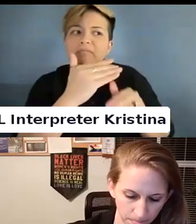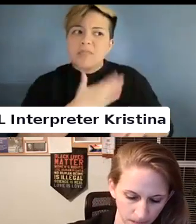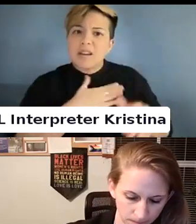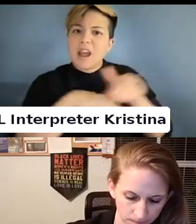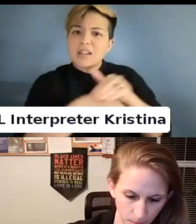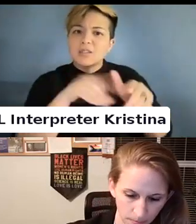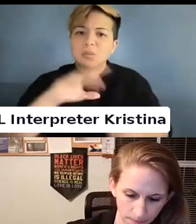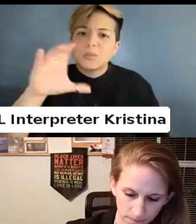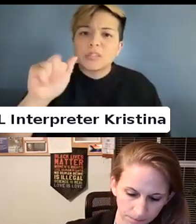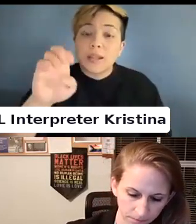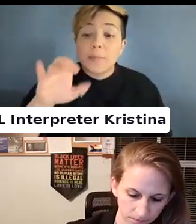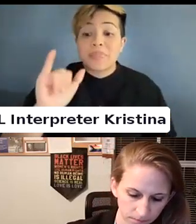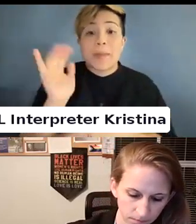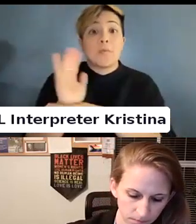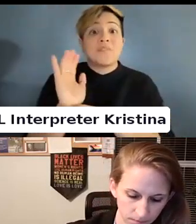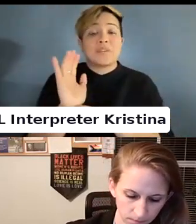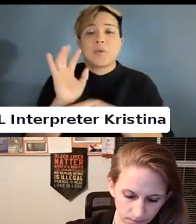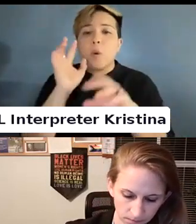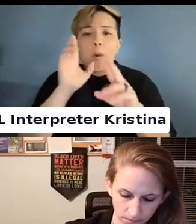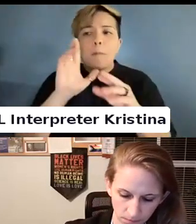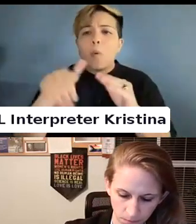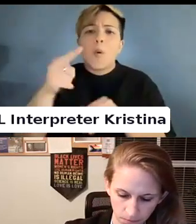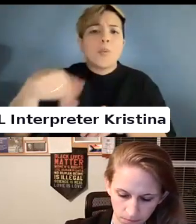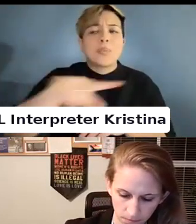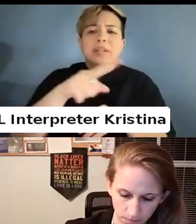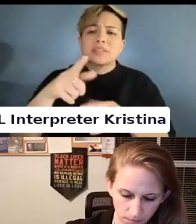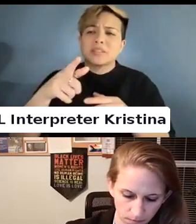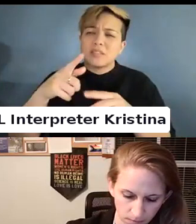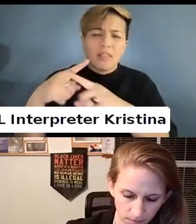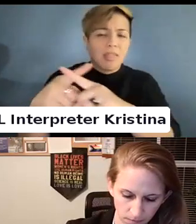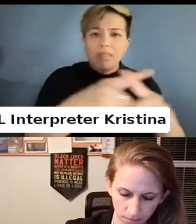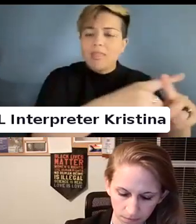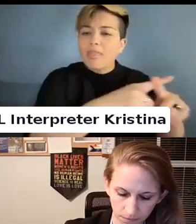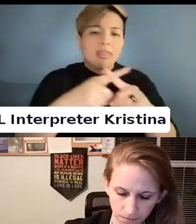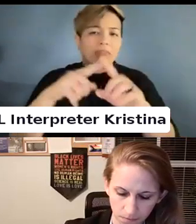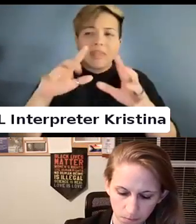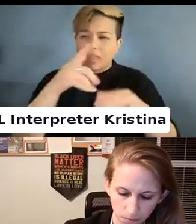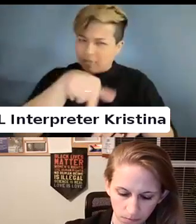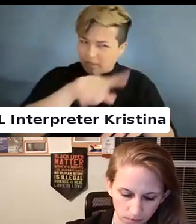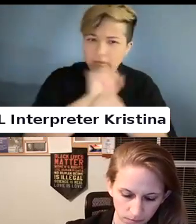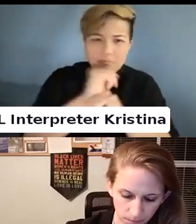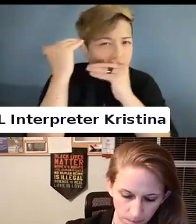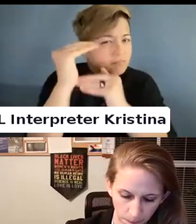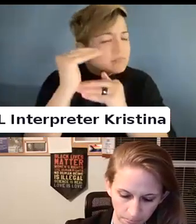The film would attempt to debunk these attacks as nothing more than attempts to restrict access to care.